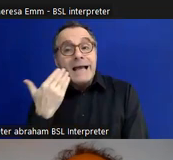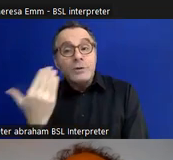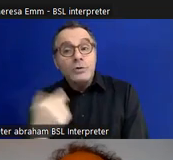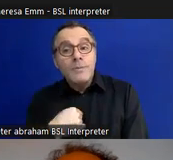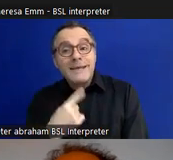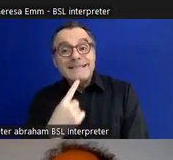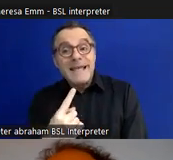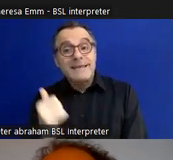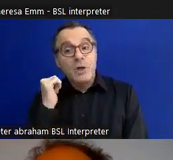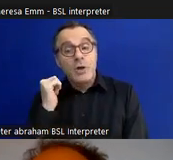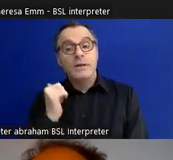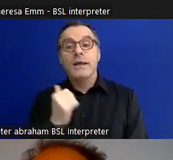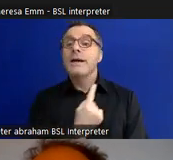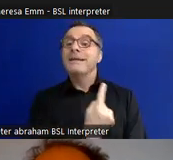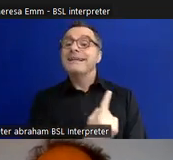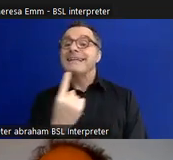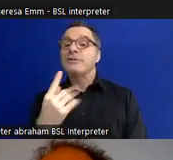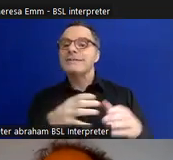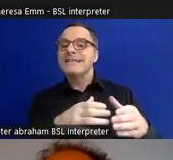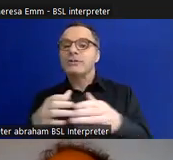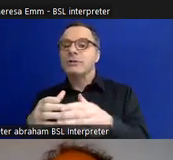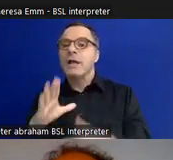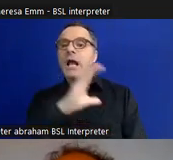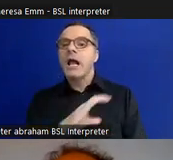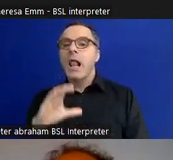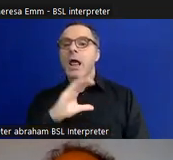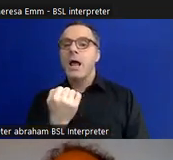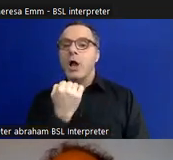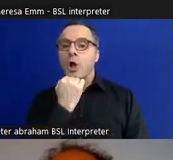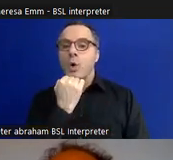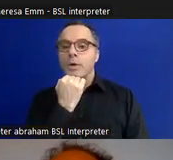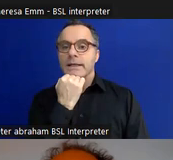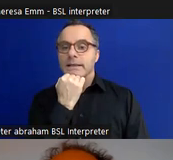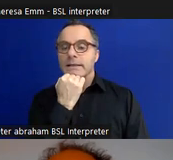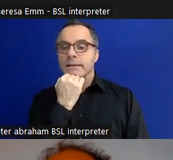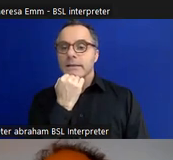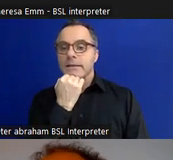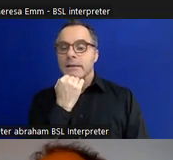of the sections was colour-coded. That was something that our curators and steering